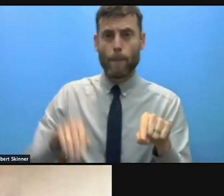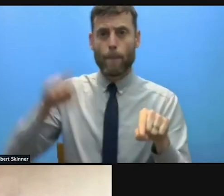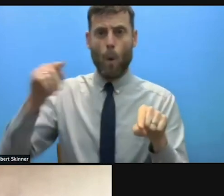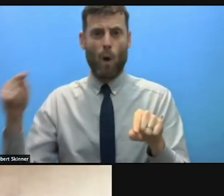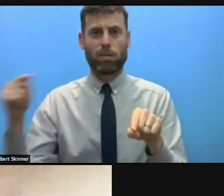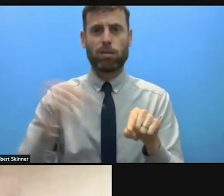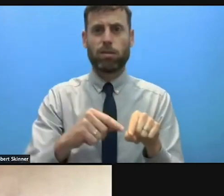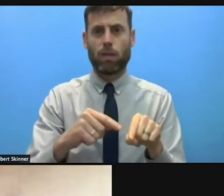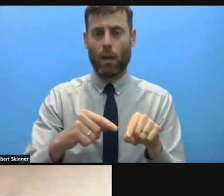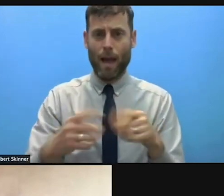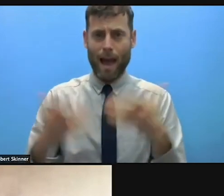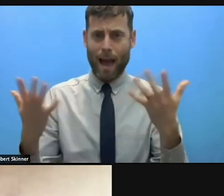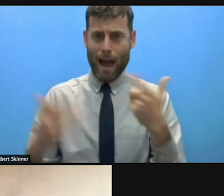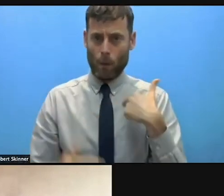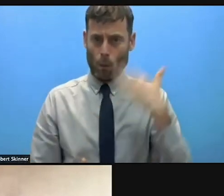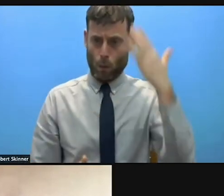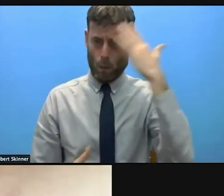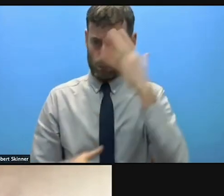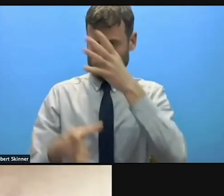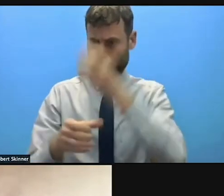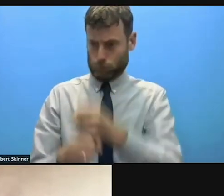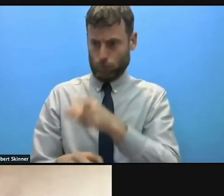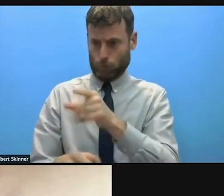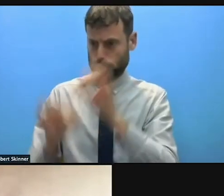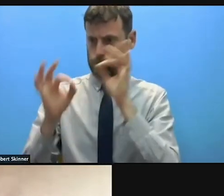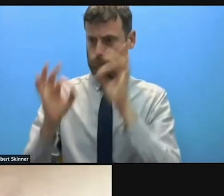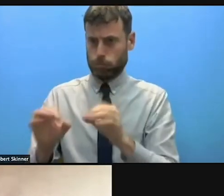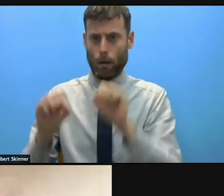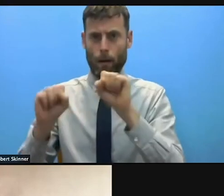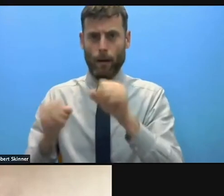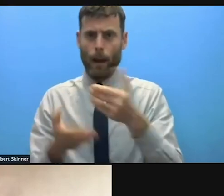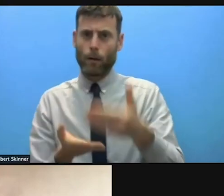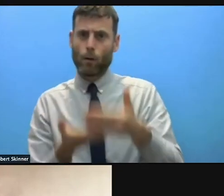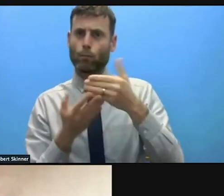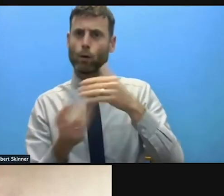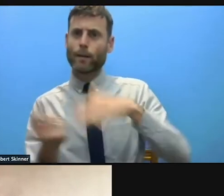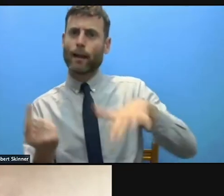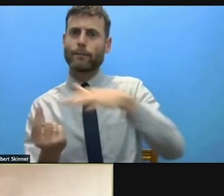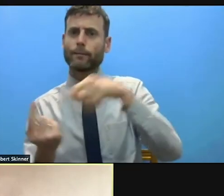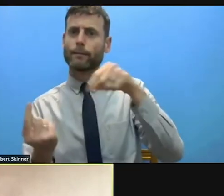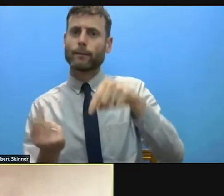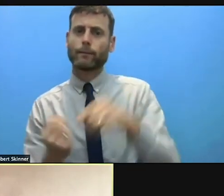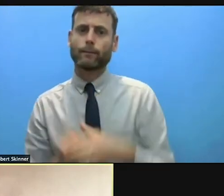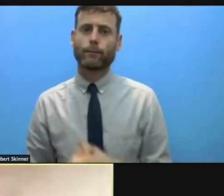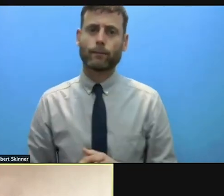if not William or I'm sure Jan would take that. >> Sally Mansfield: I think it is an important